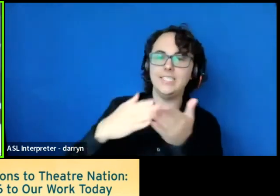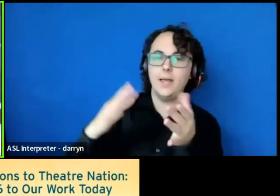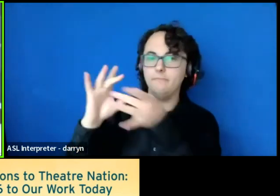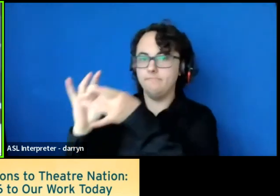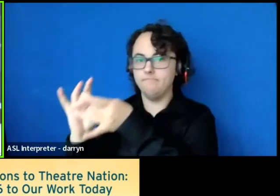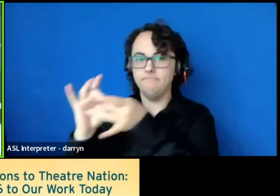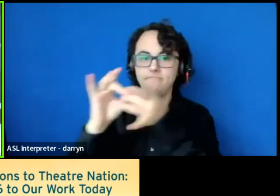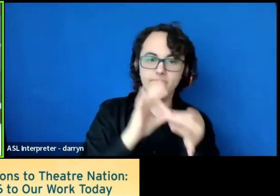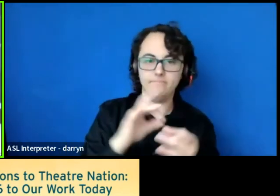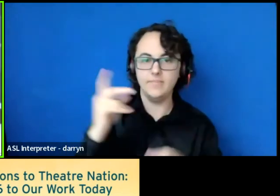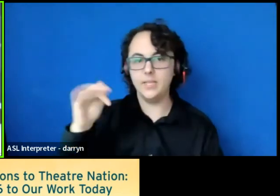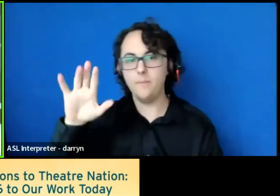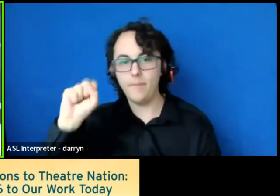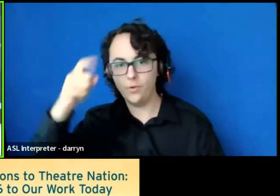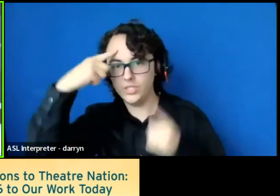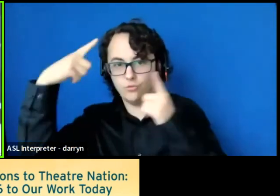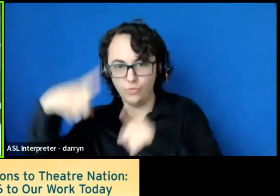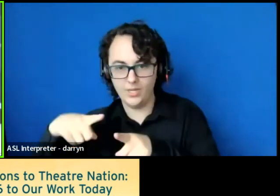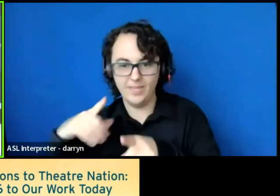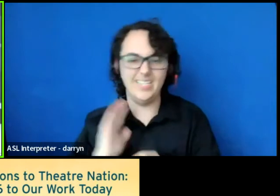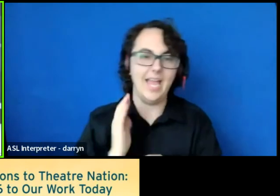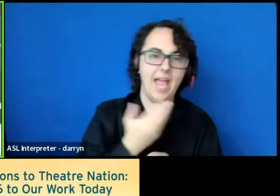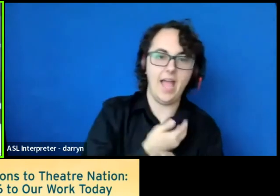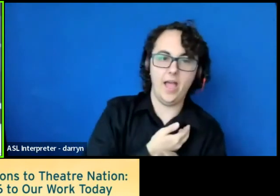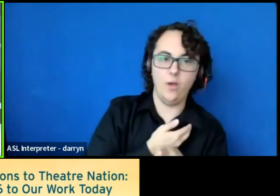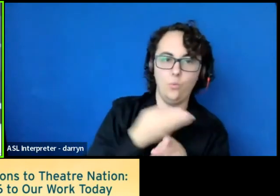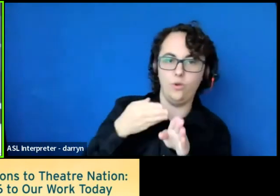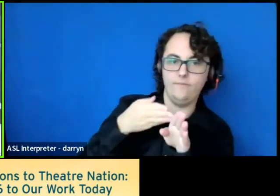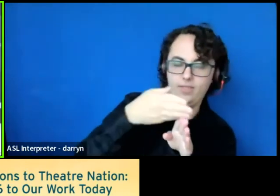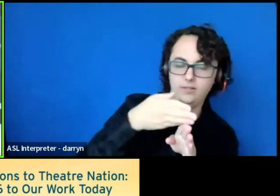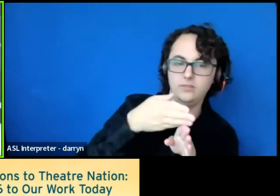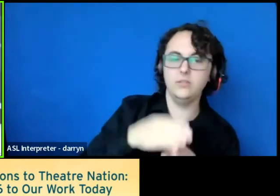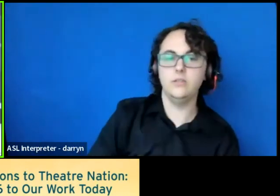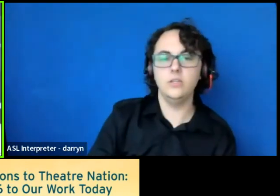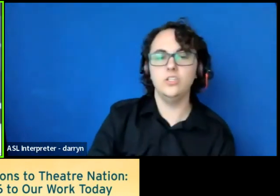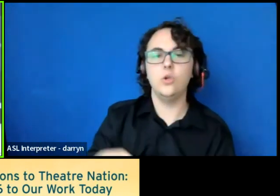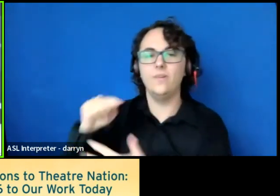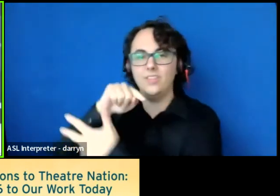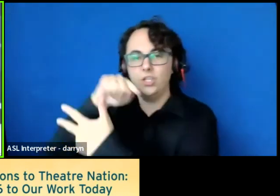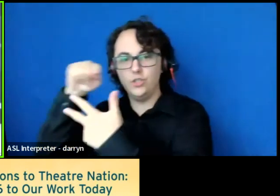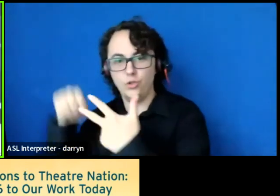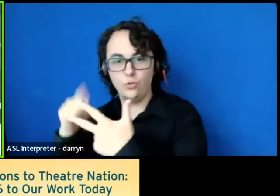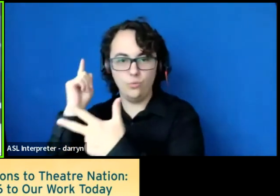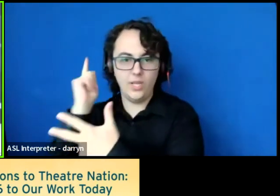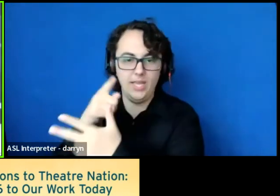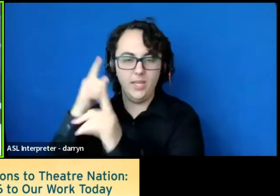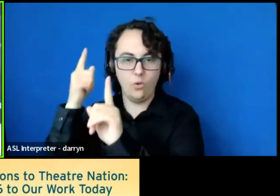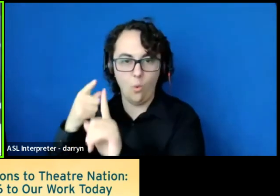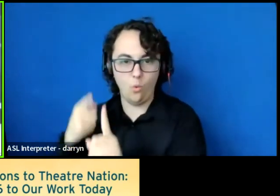So the Paris Agreement has three main goals that are summarized on this slide.